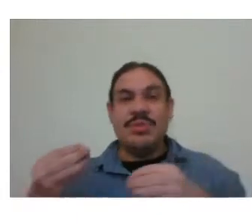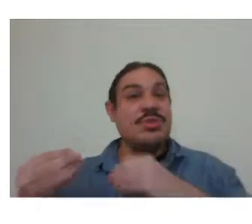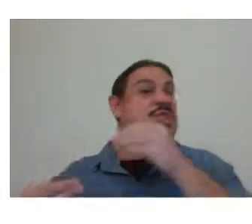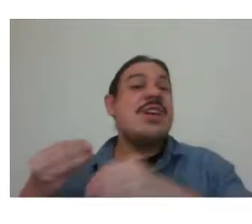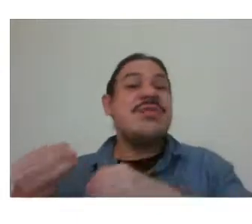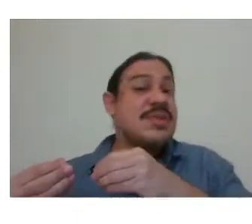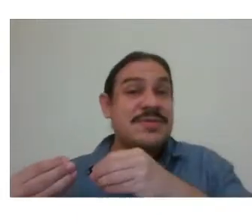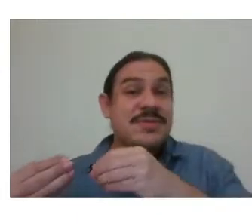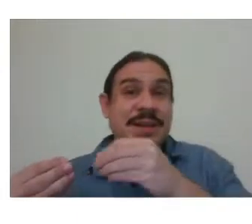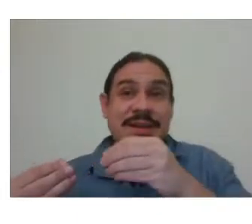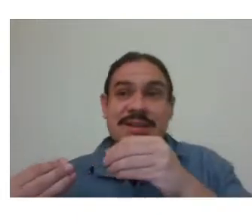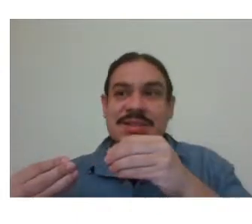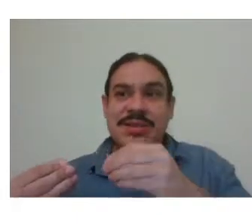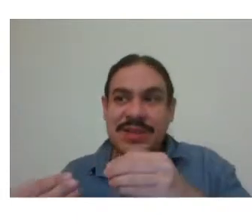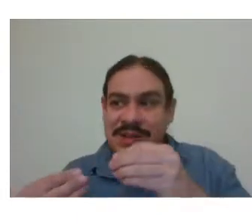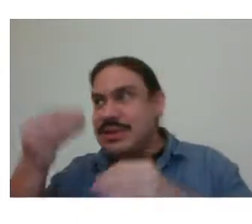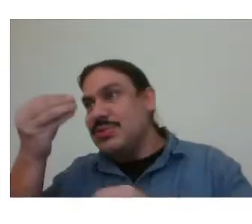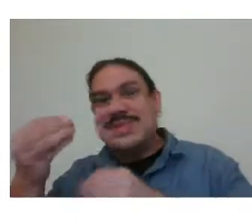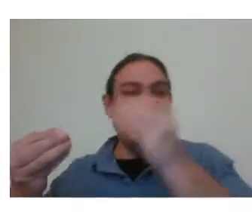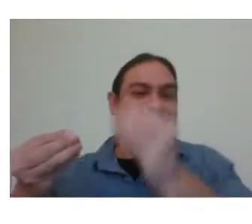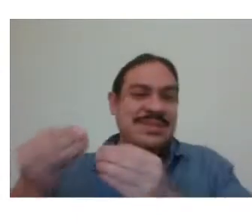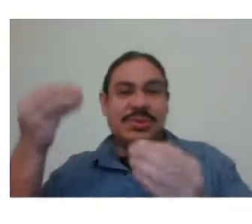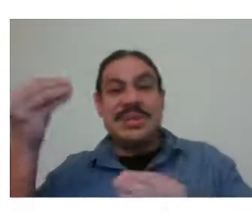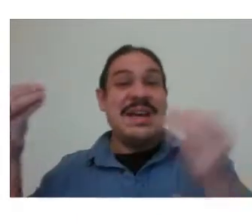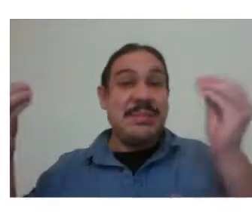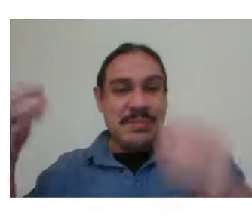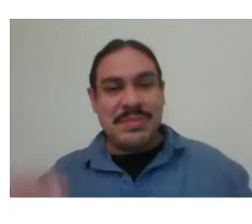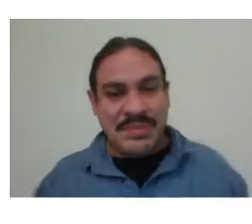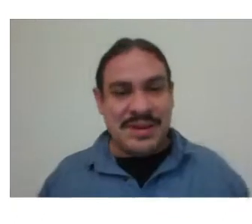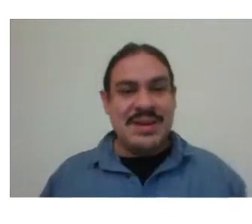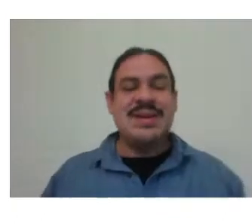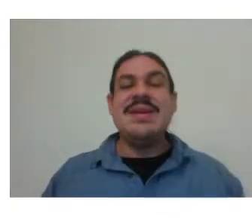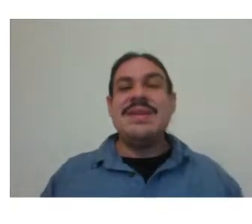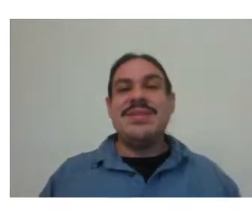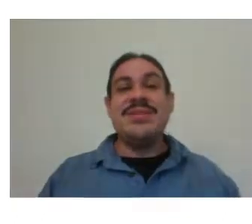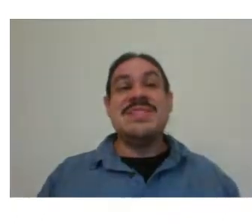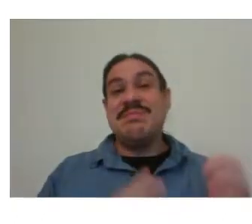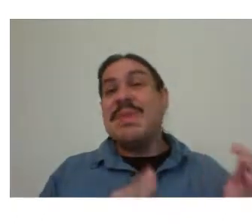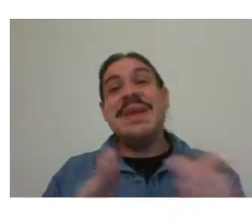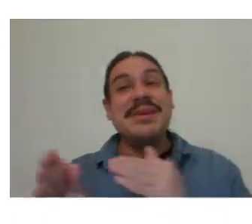they're generative and can generate new sentences all the time. There's many of